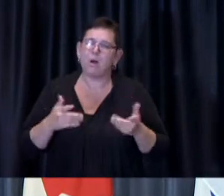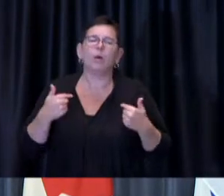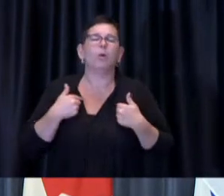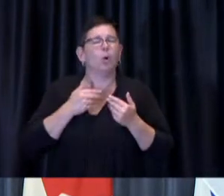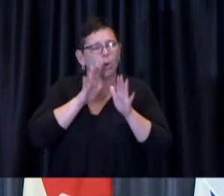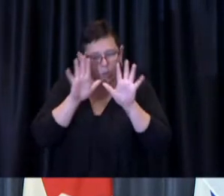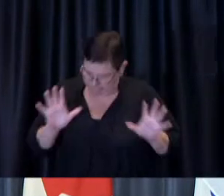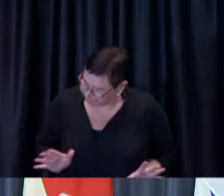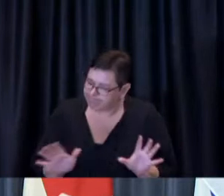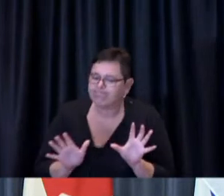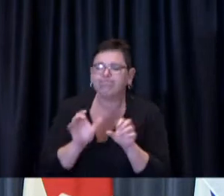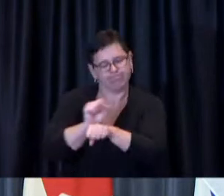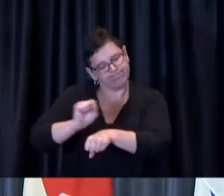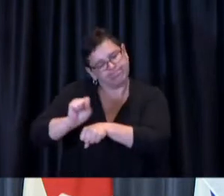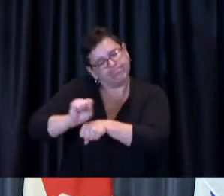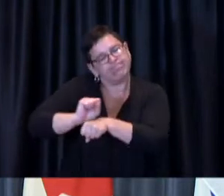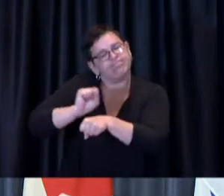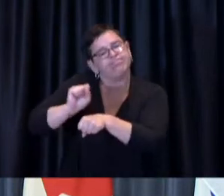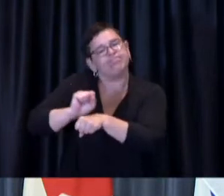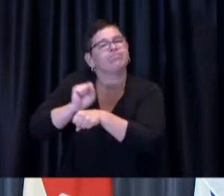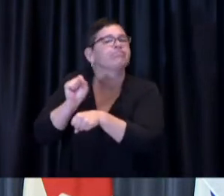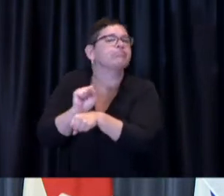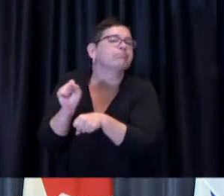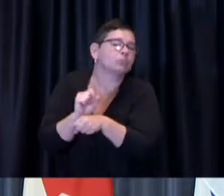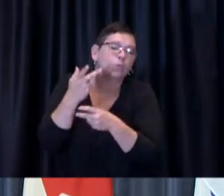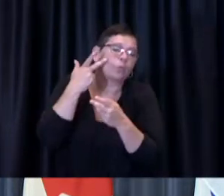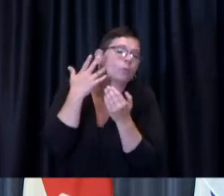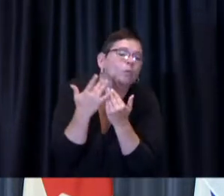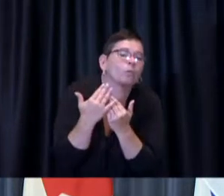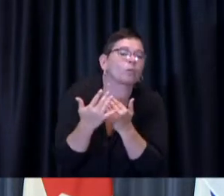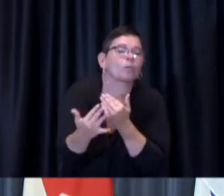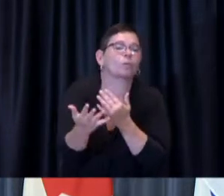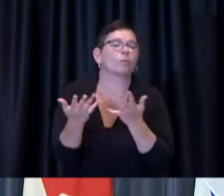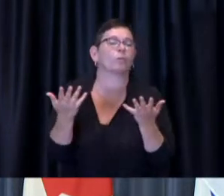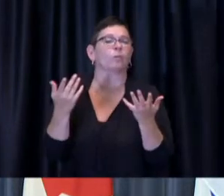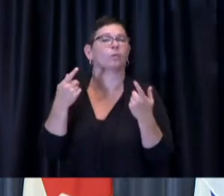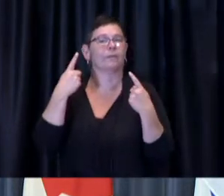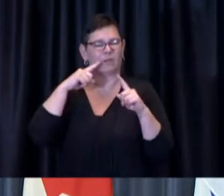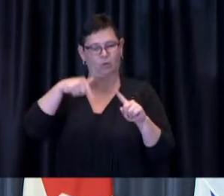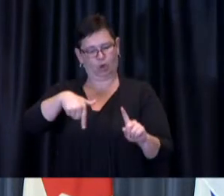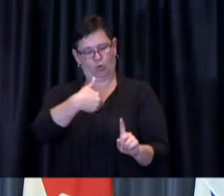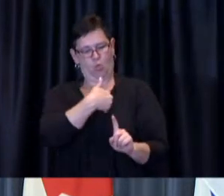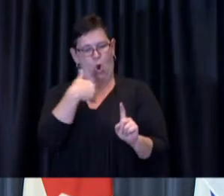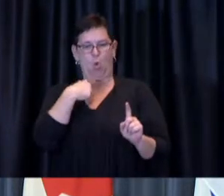if with respect to our own employees for example subject to the outcome of these discussions that